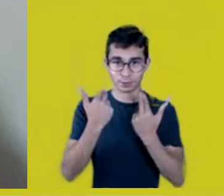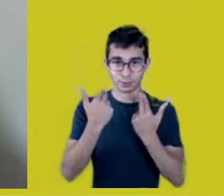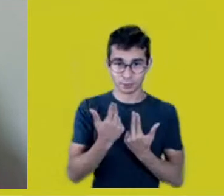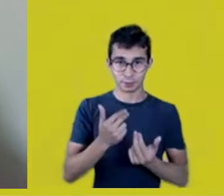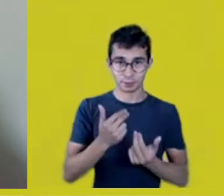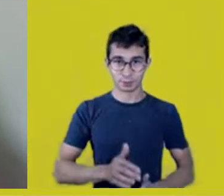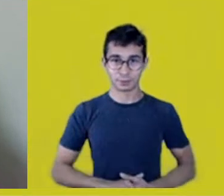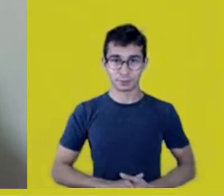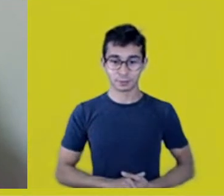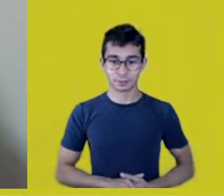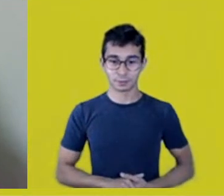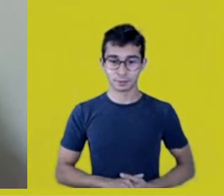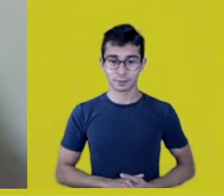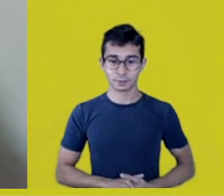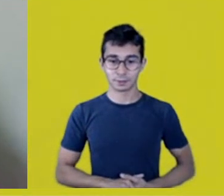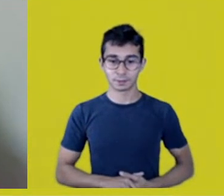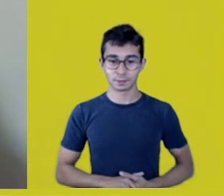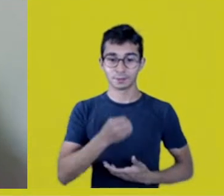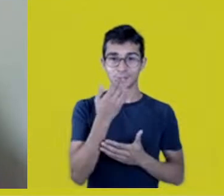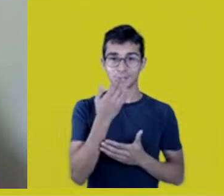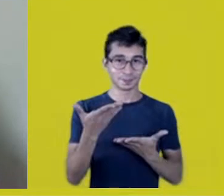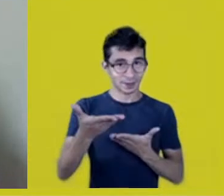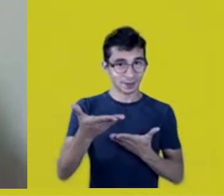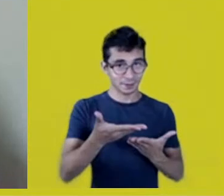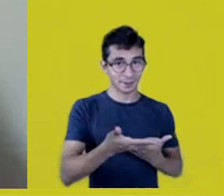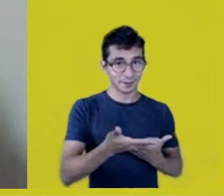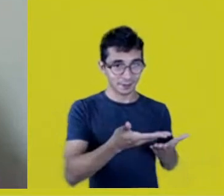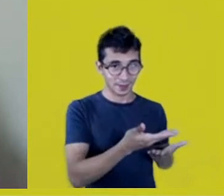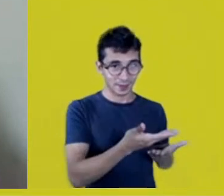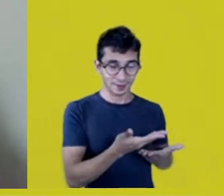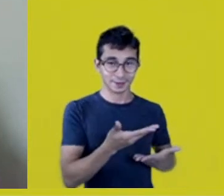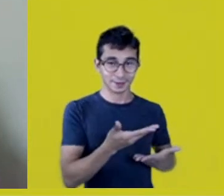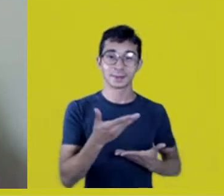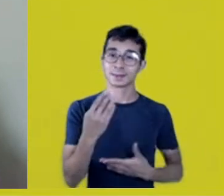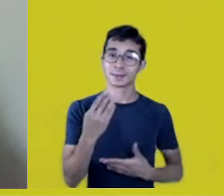So, a warm welcome to all our guests.